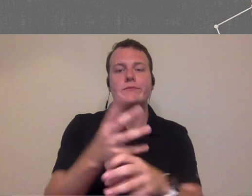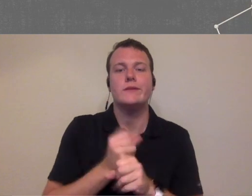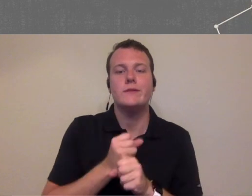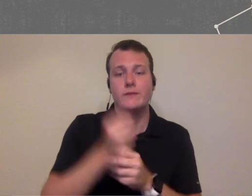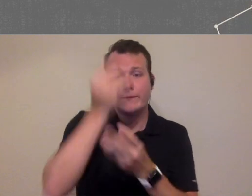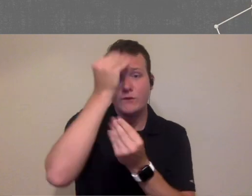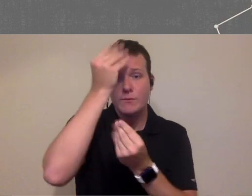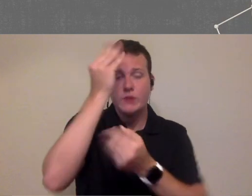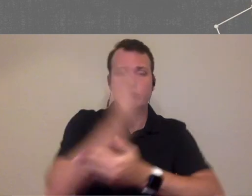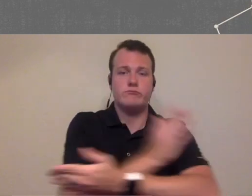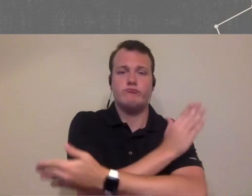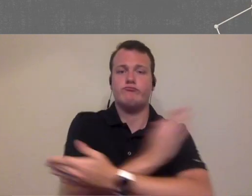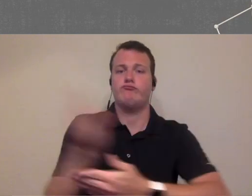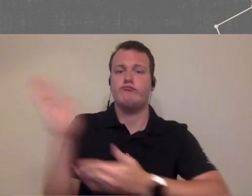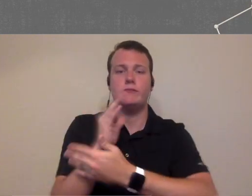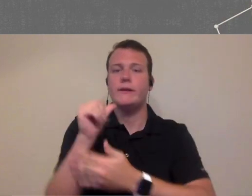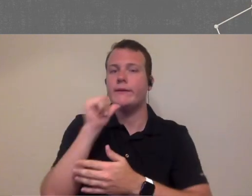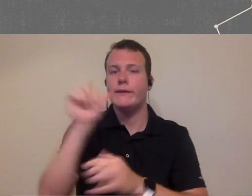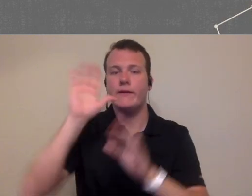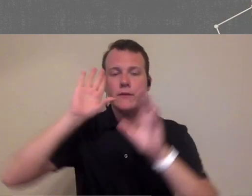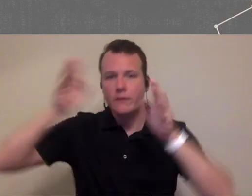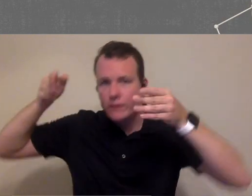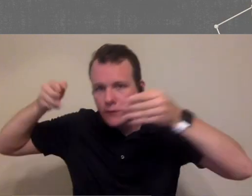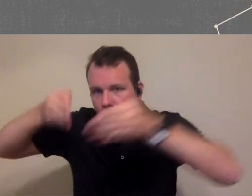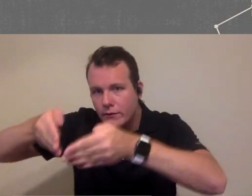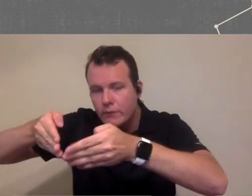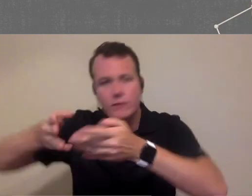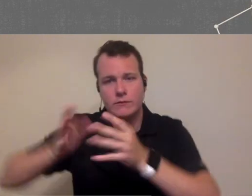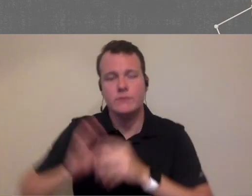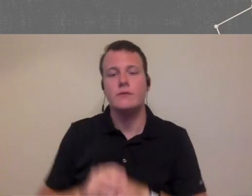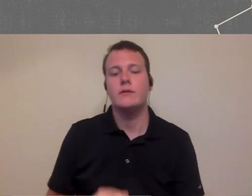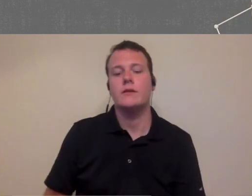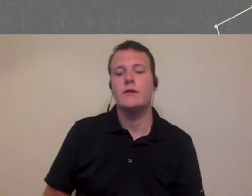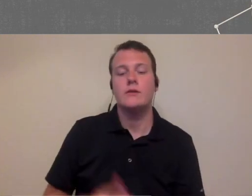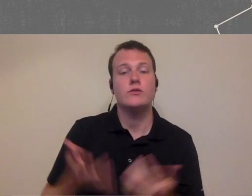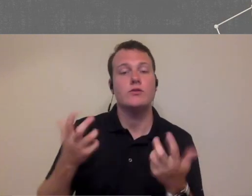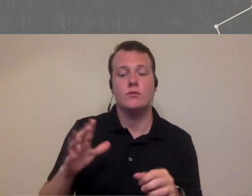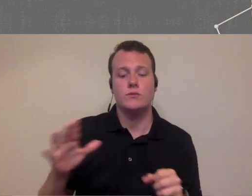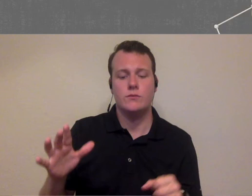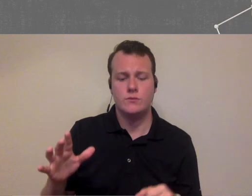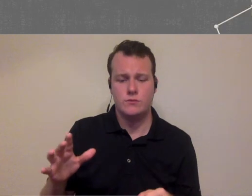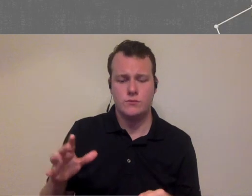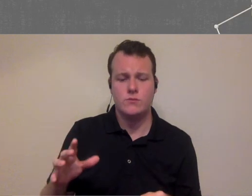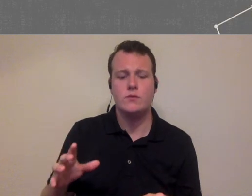stuff and then and then you also don't want to totally divest yourself from the